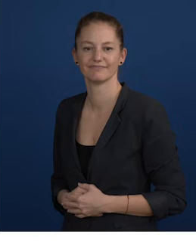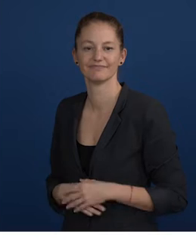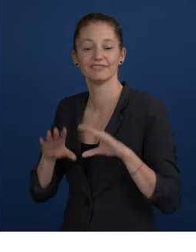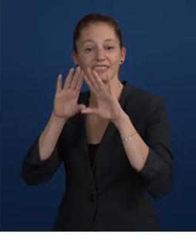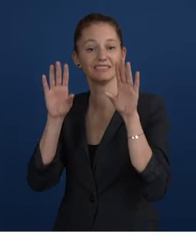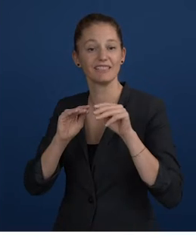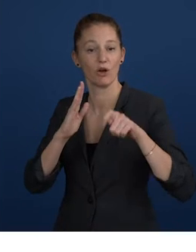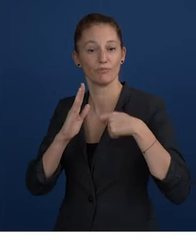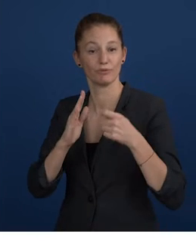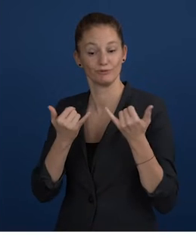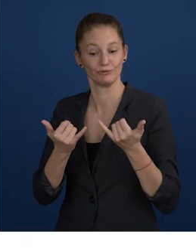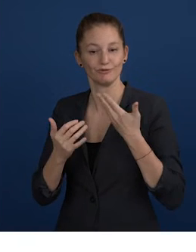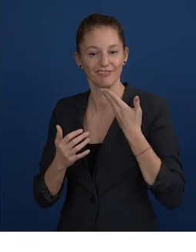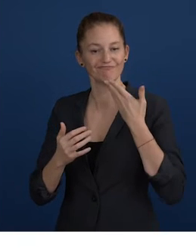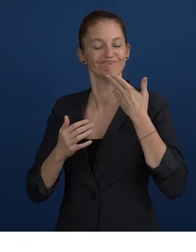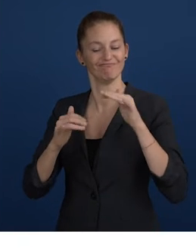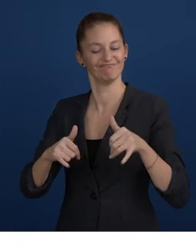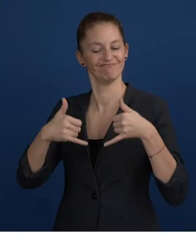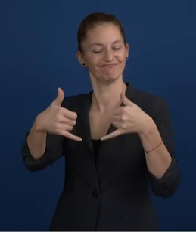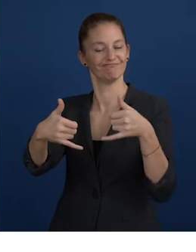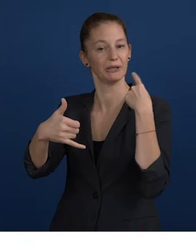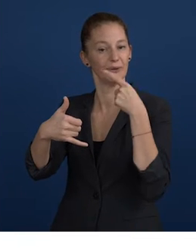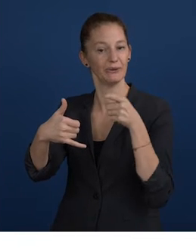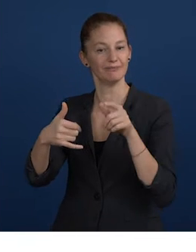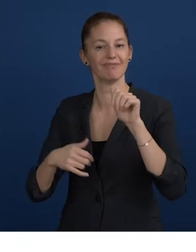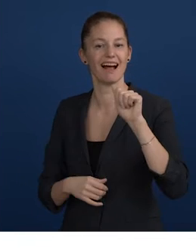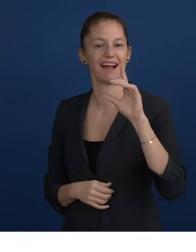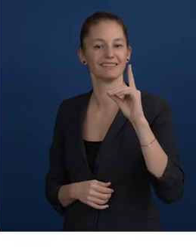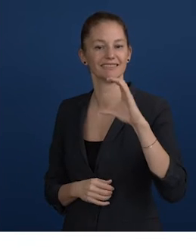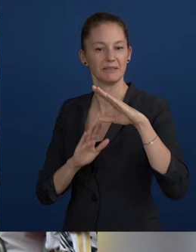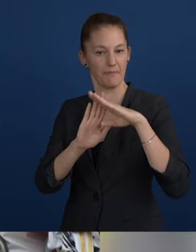Zero Project proudly presents Awardee of the day: ADC Programme